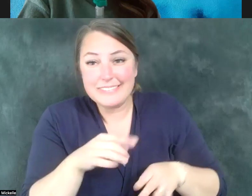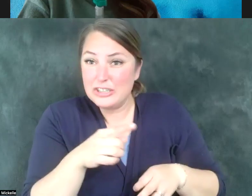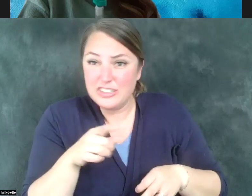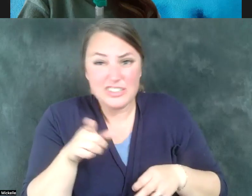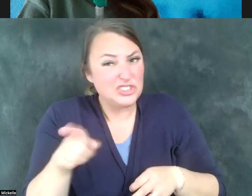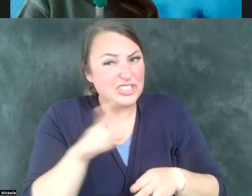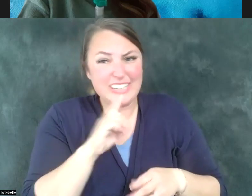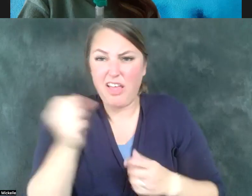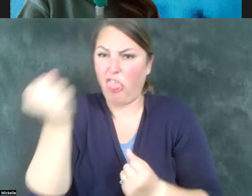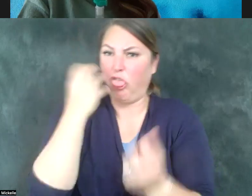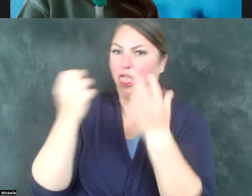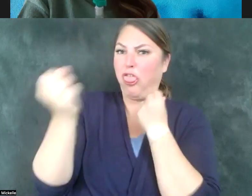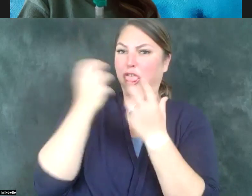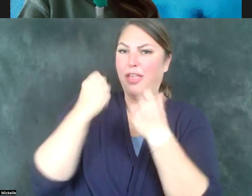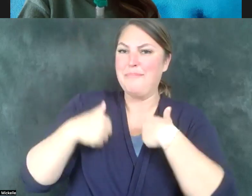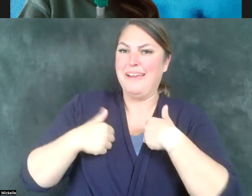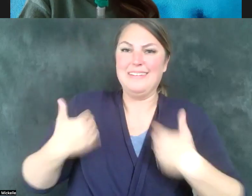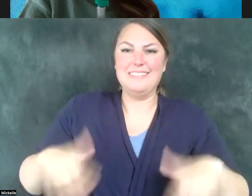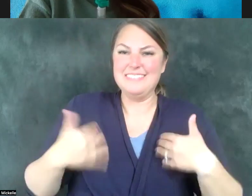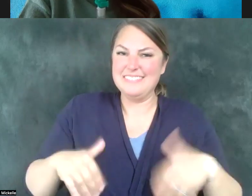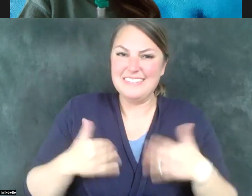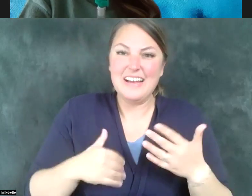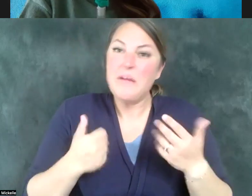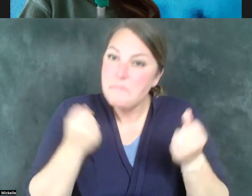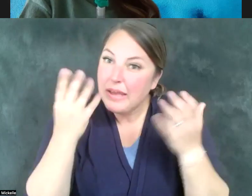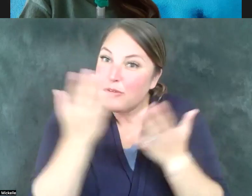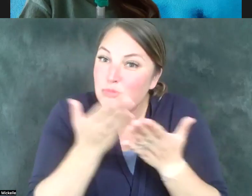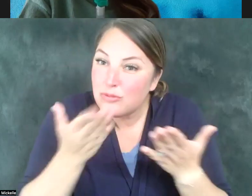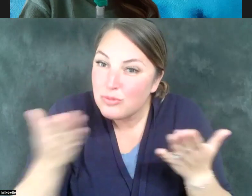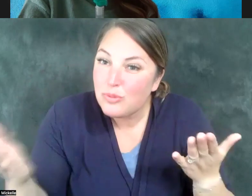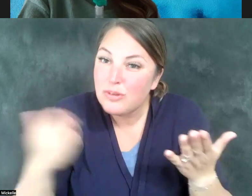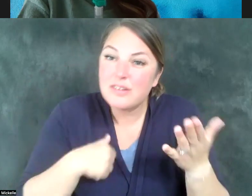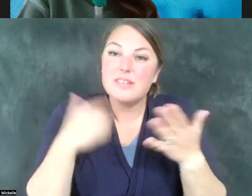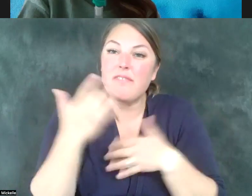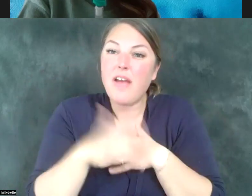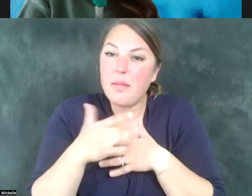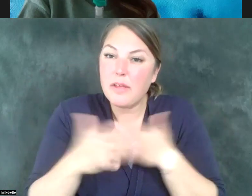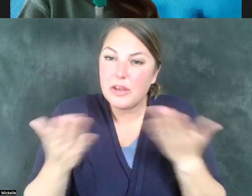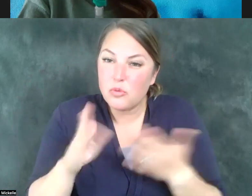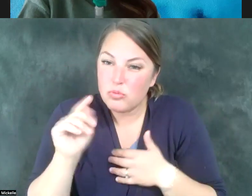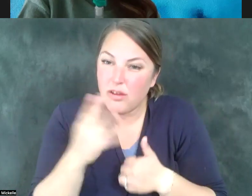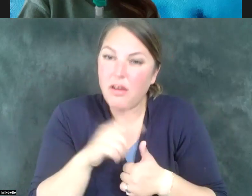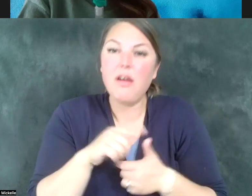sorts of things about what resources were available from the state of Utah, how the state of Utah was supporting people with